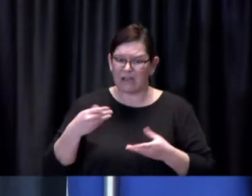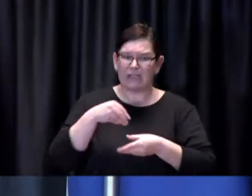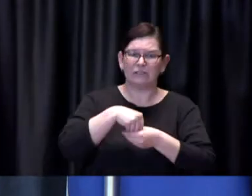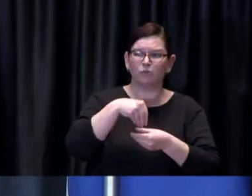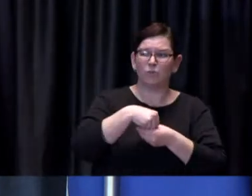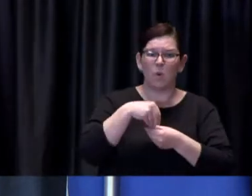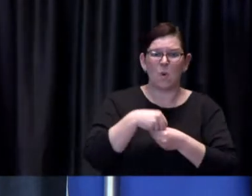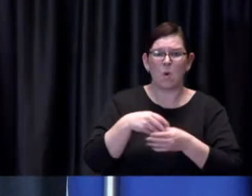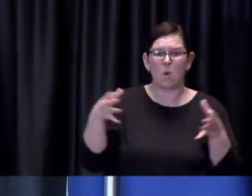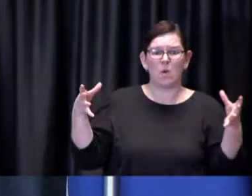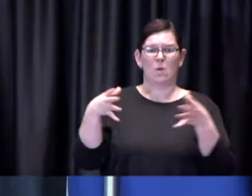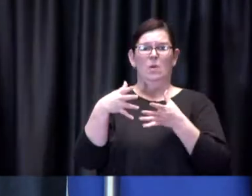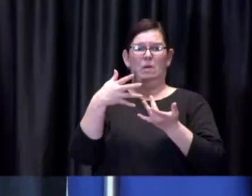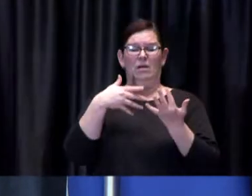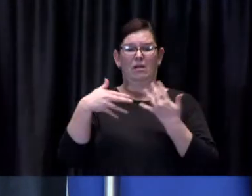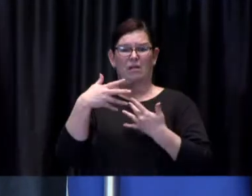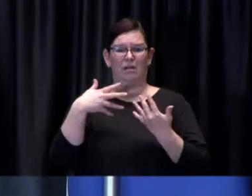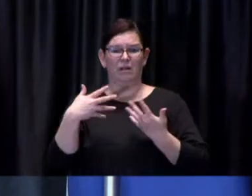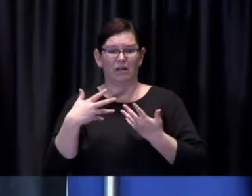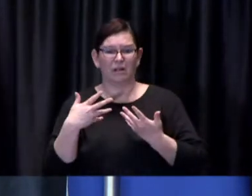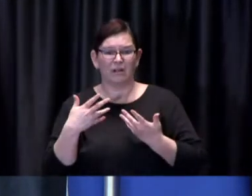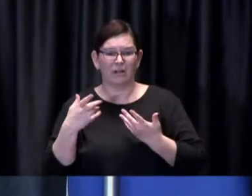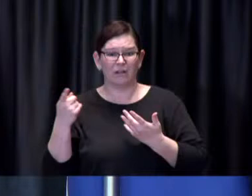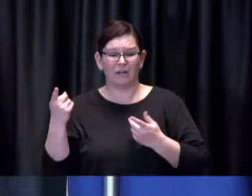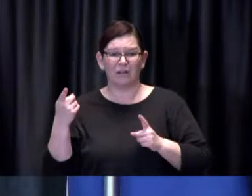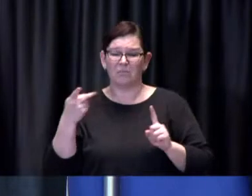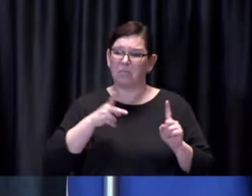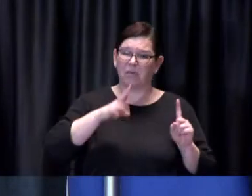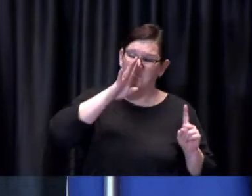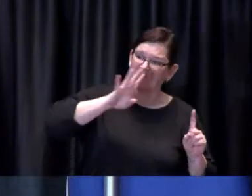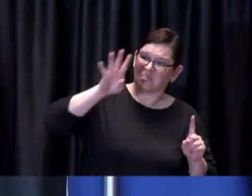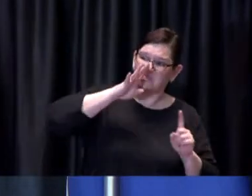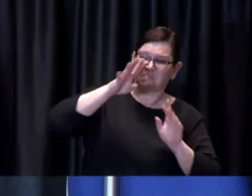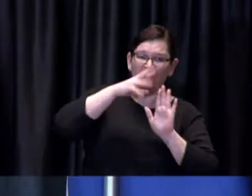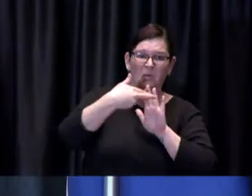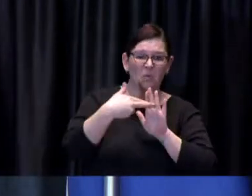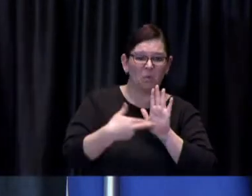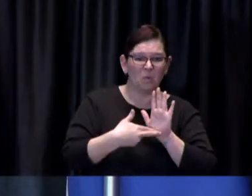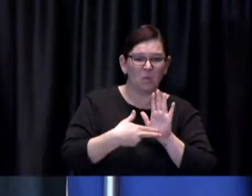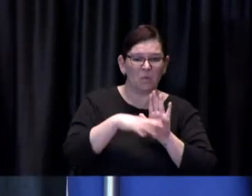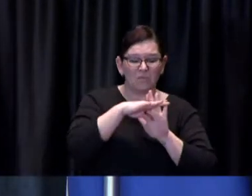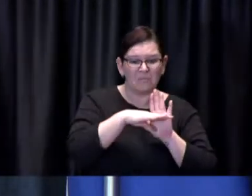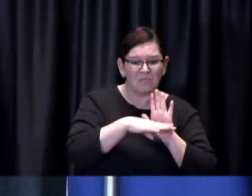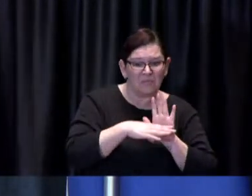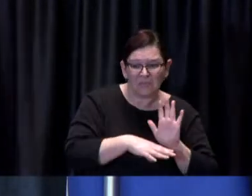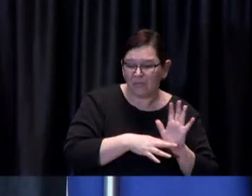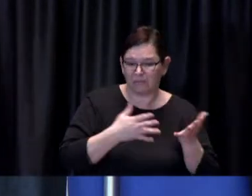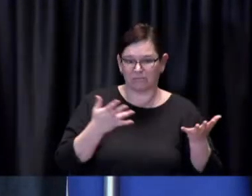what you're recommending what would be the the opportunity that you would see that this is